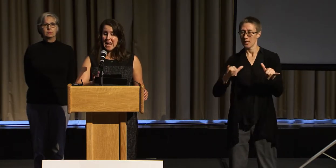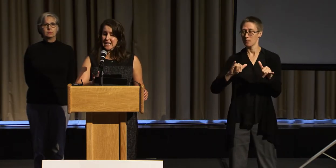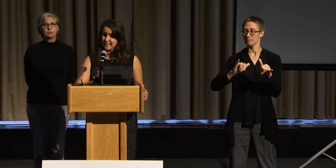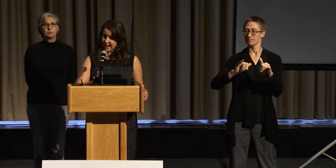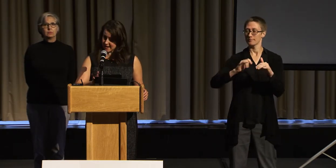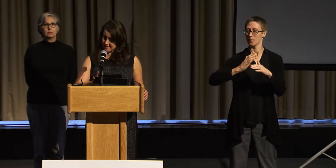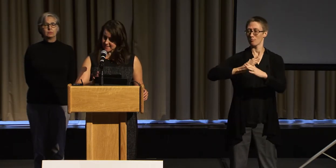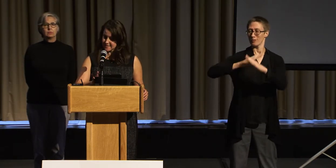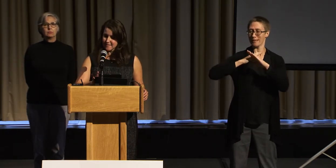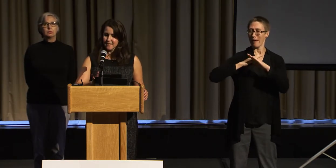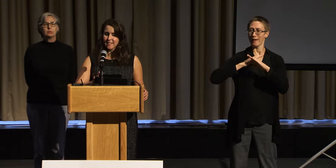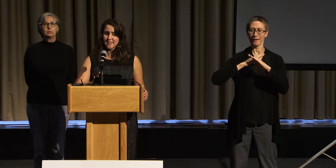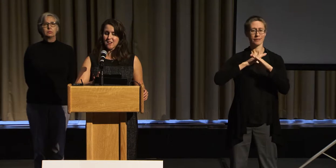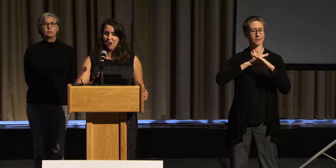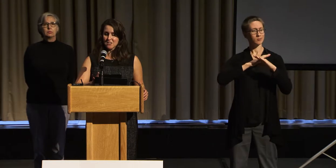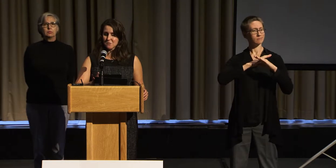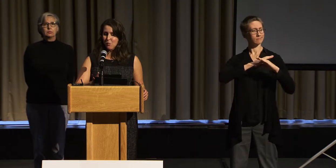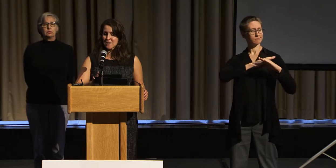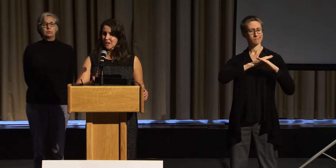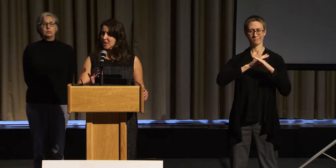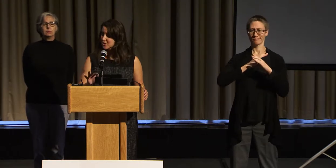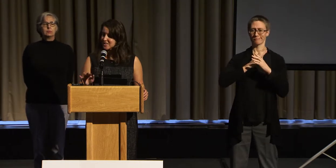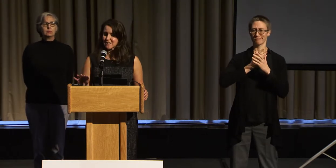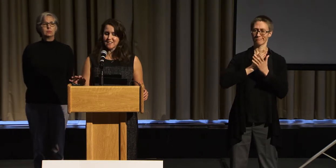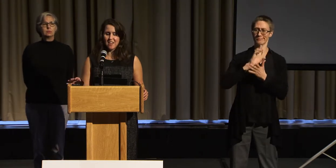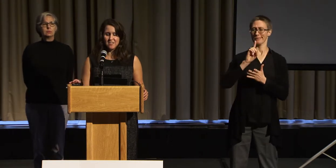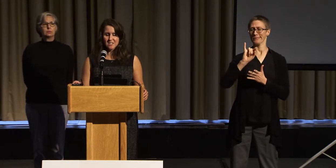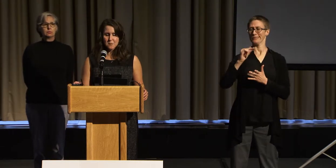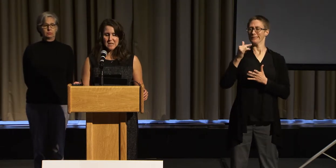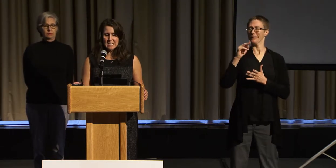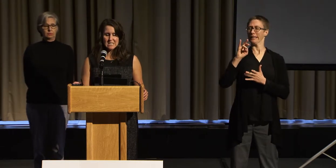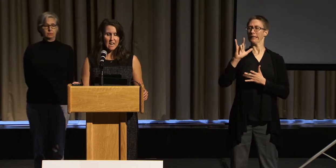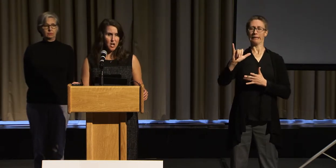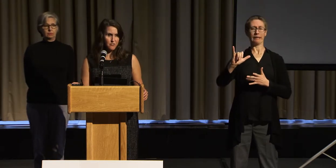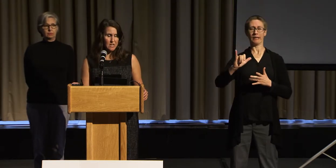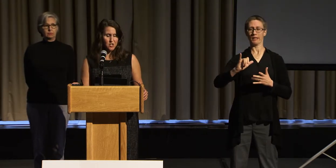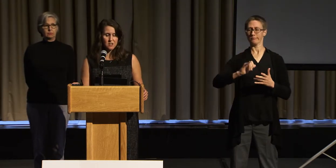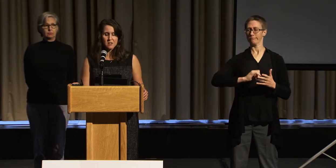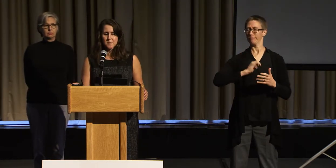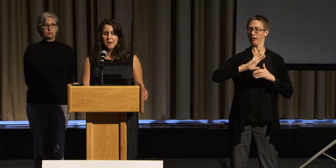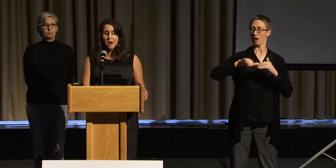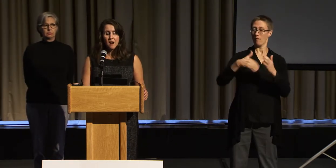And yes, the arts was included in this peace declaration.